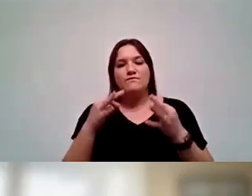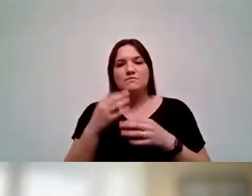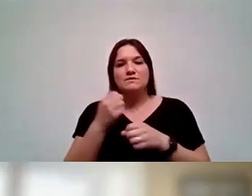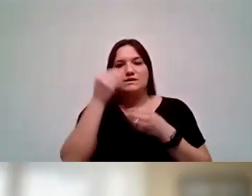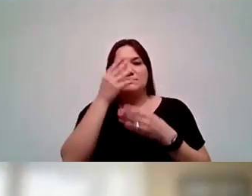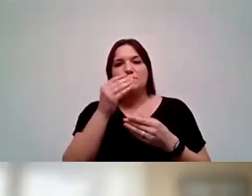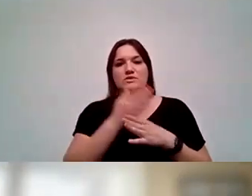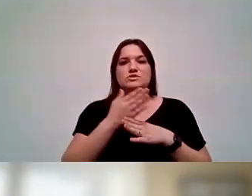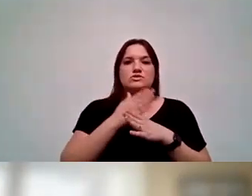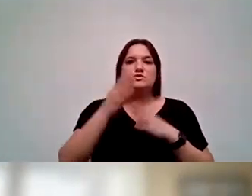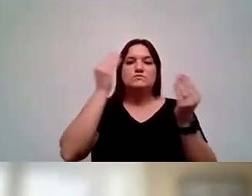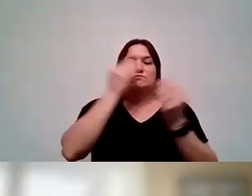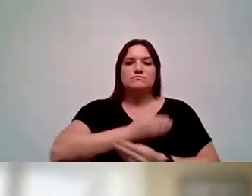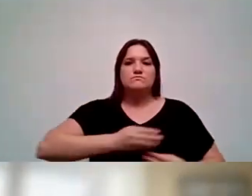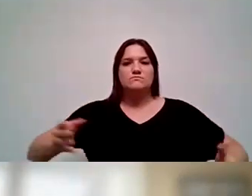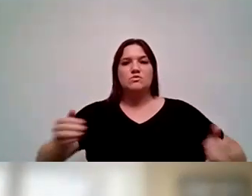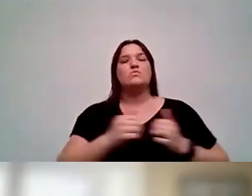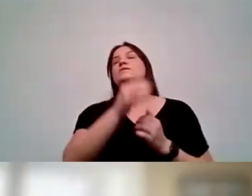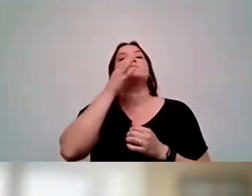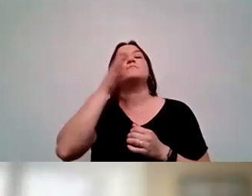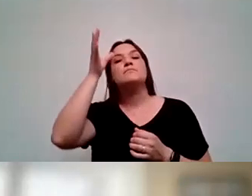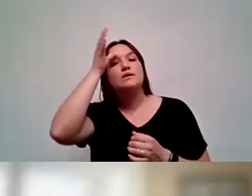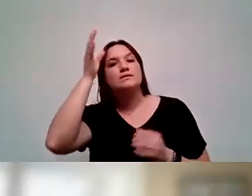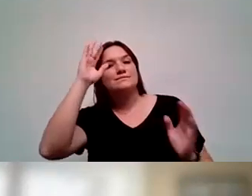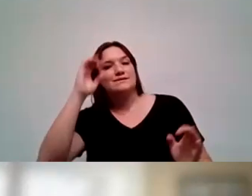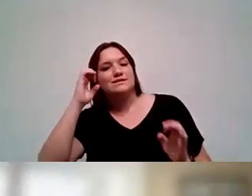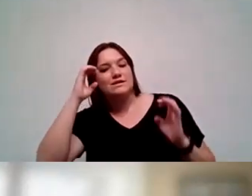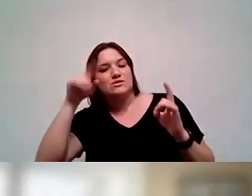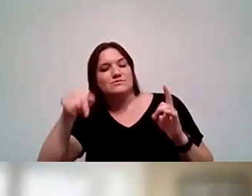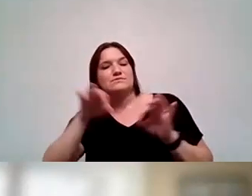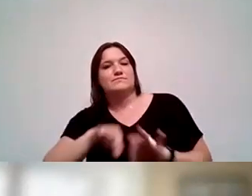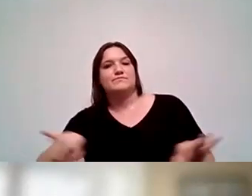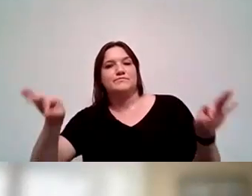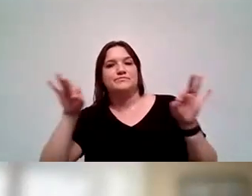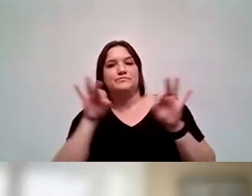to share information with their parents, that education is important. We hear